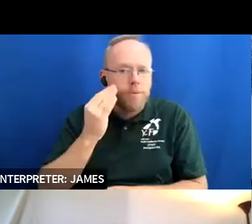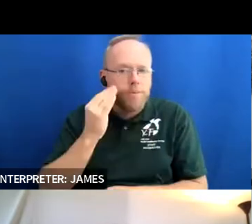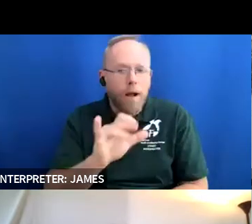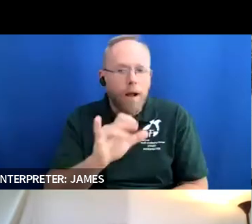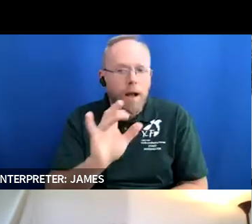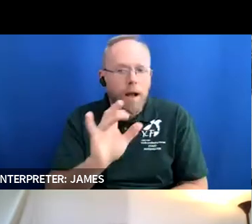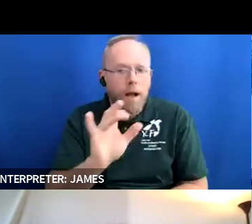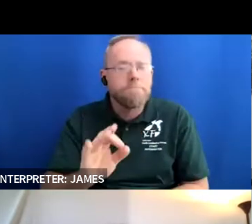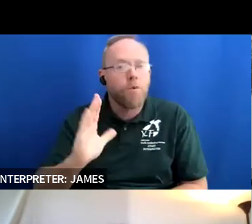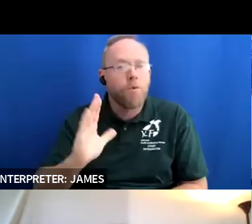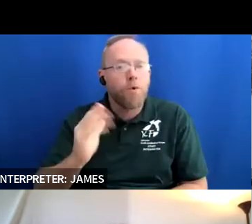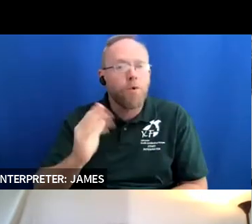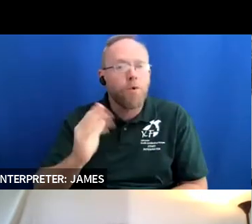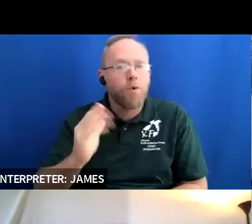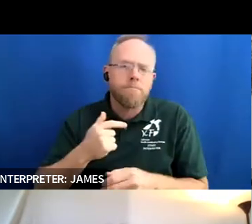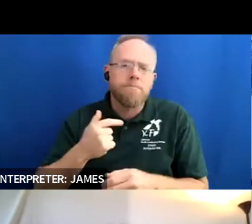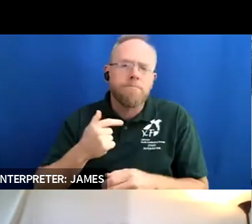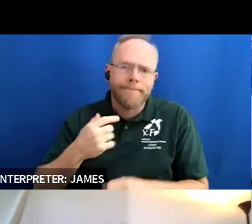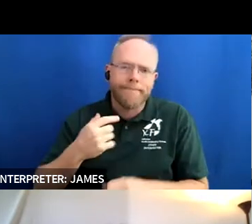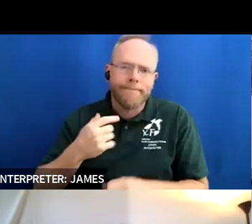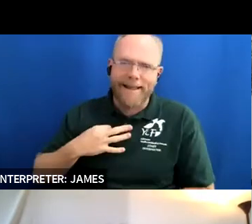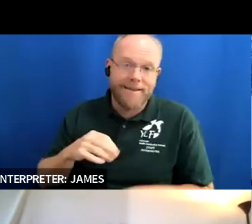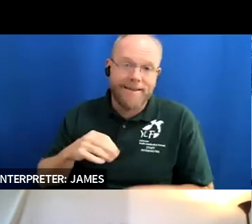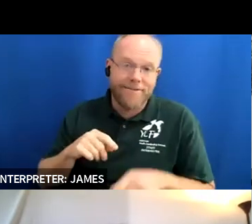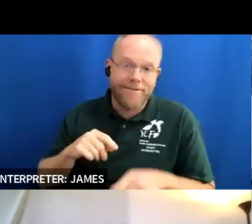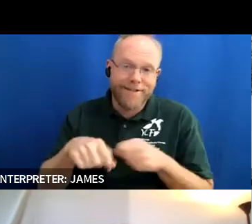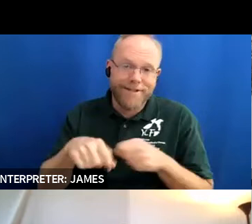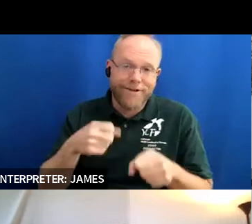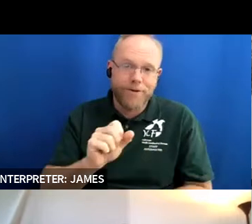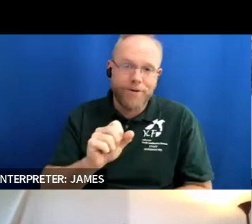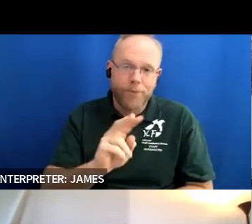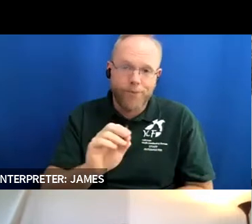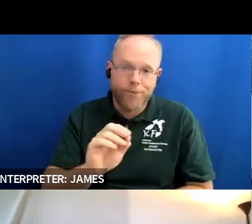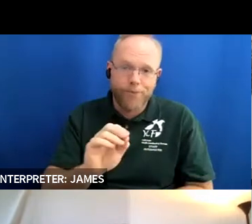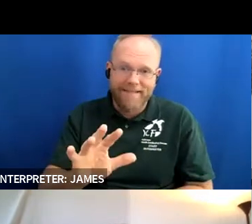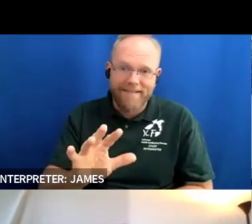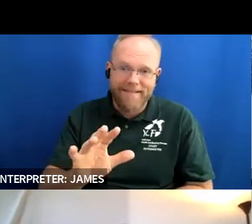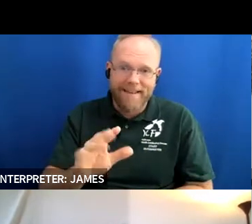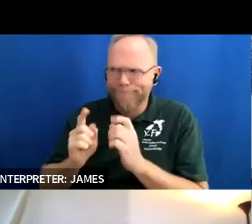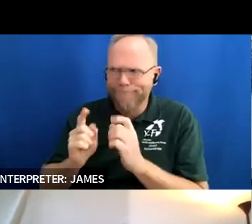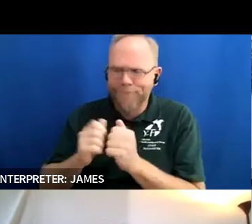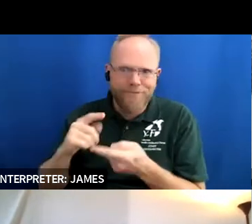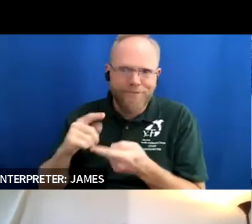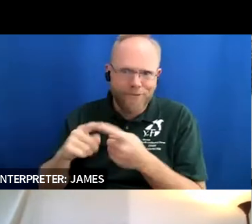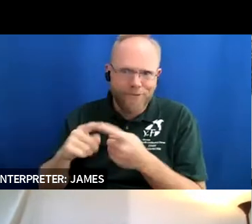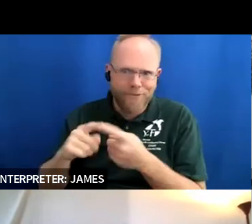2005 the other day with a friend and one of the things i had talked about is that for a lot of